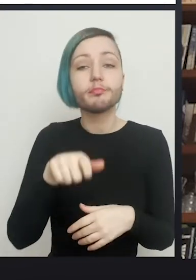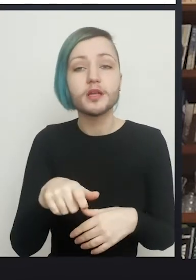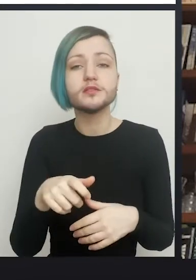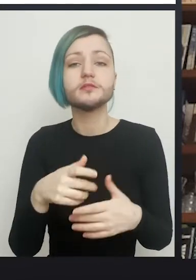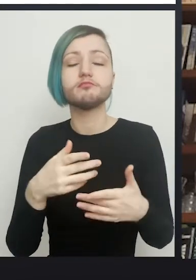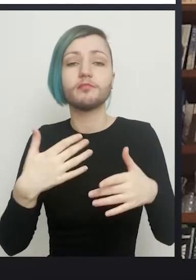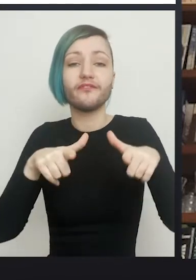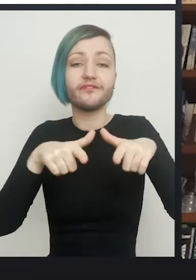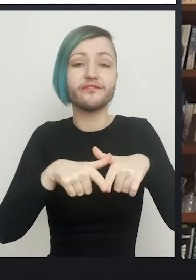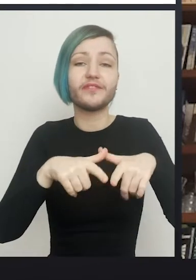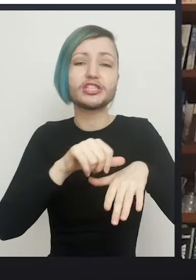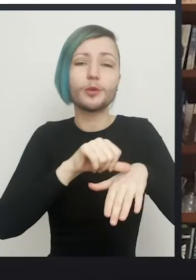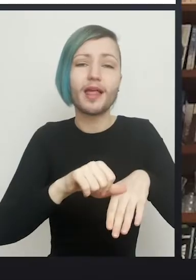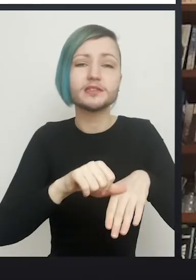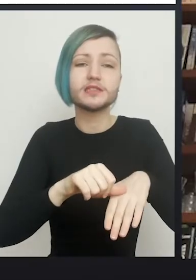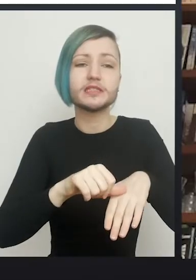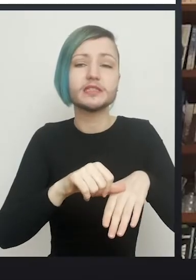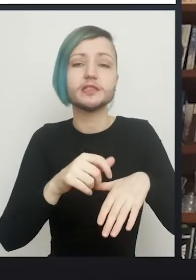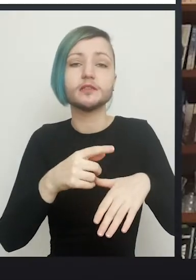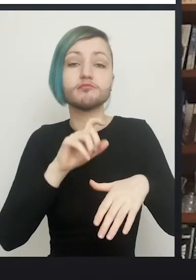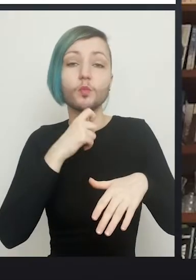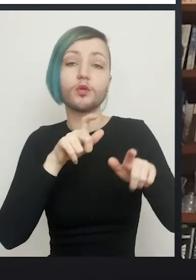sort of length of time are they expected to be in hospital for?